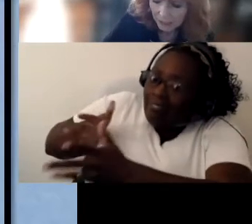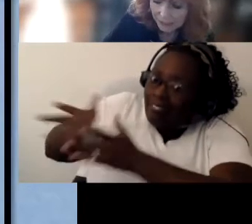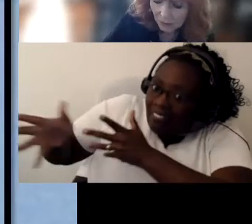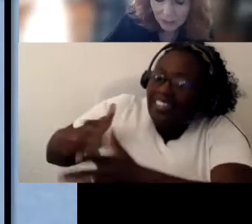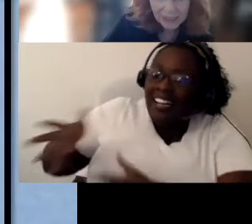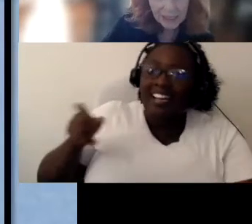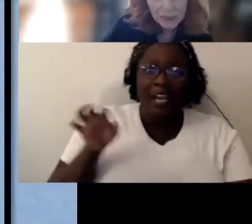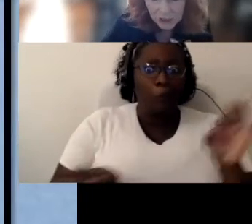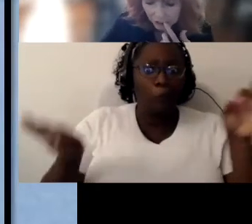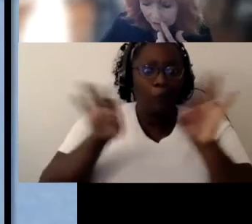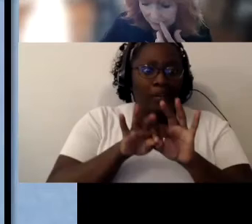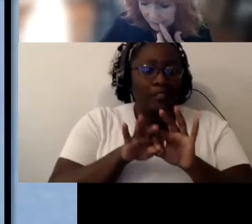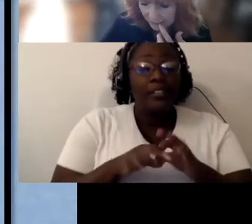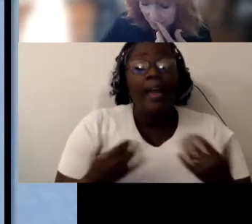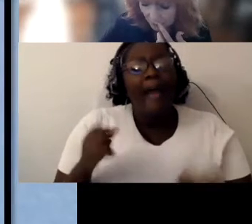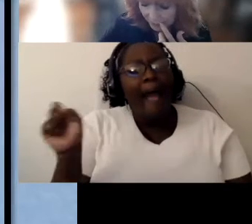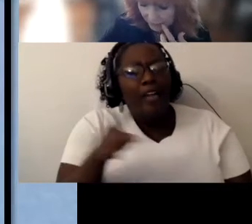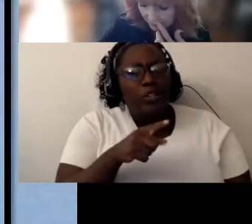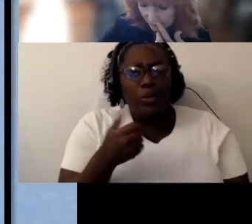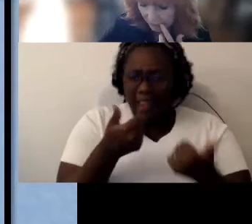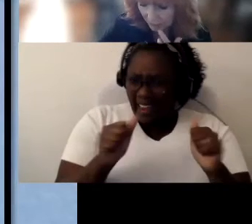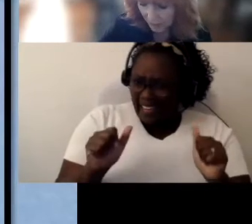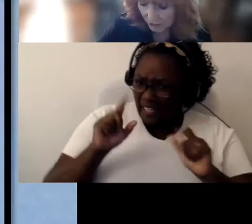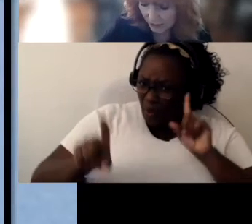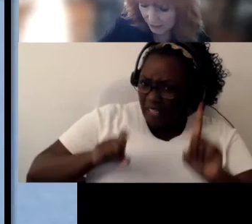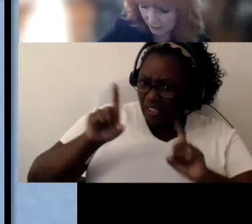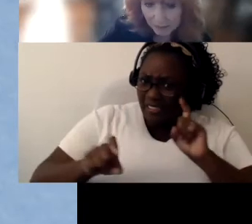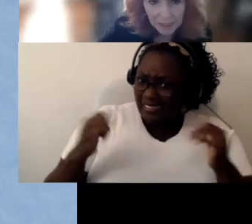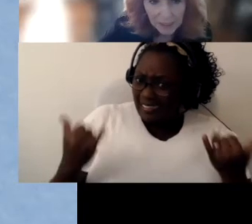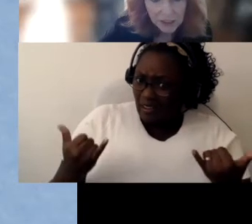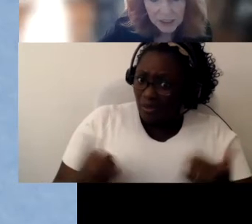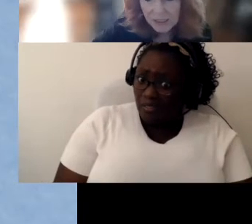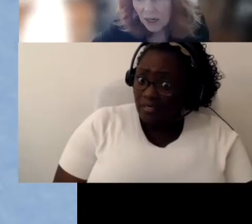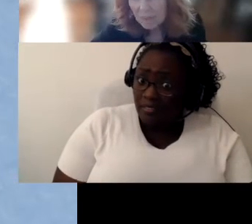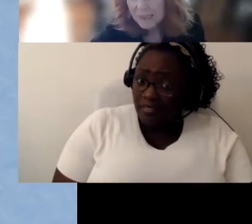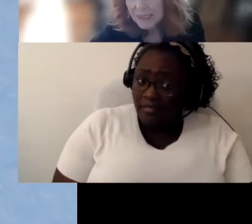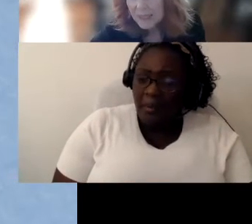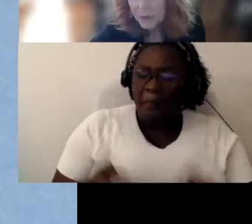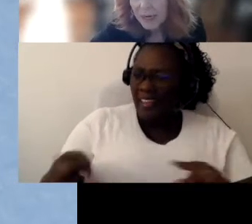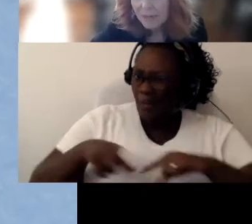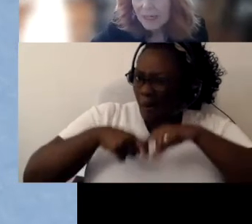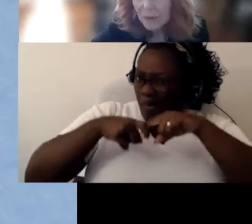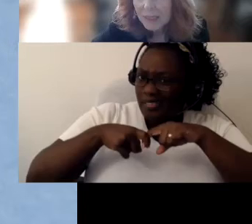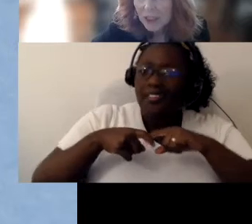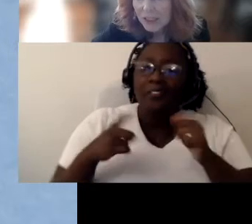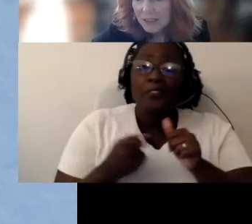Okay so any questions at this point I'll just stop and see if we have any questions